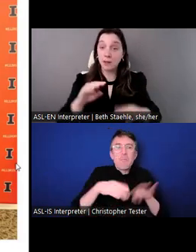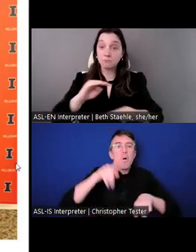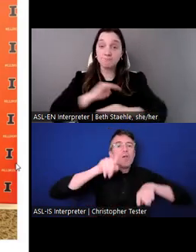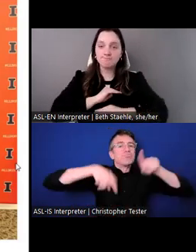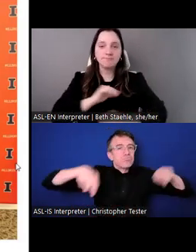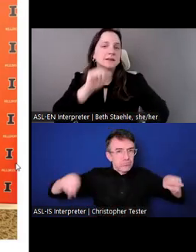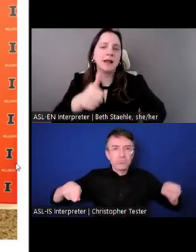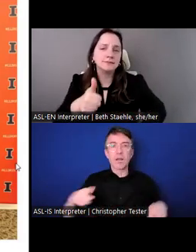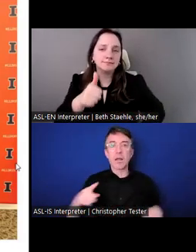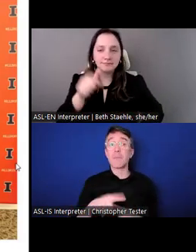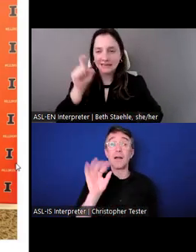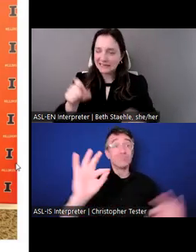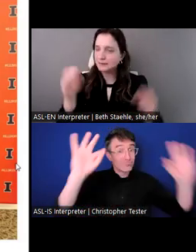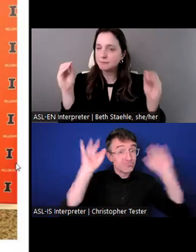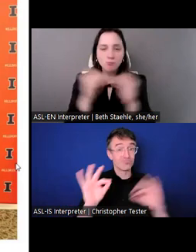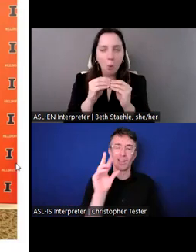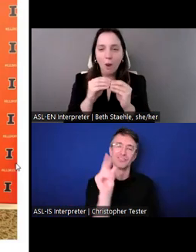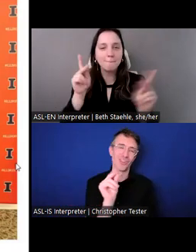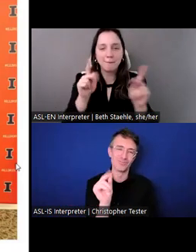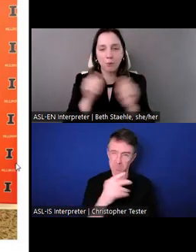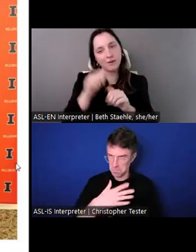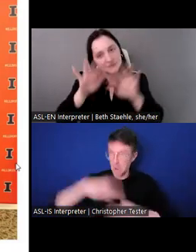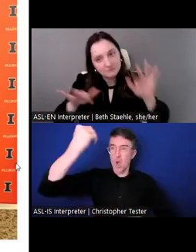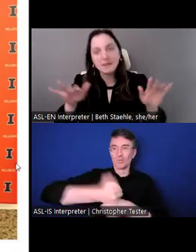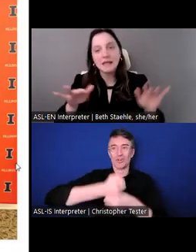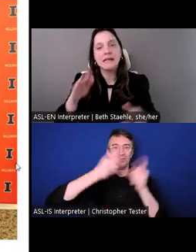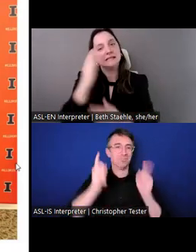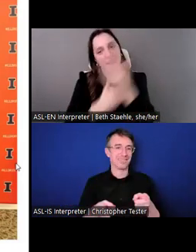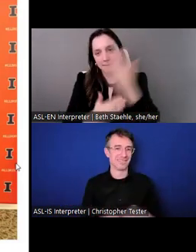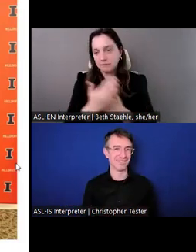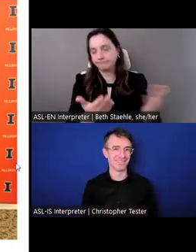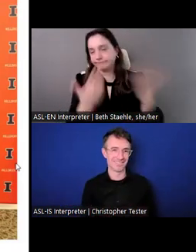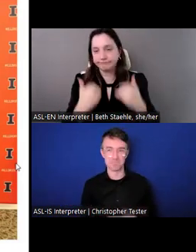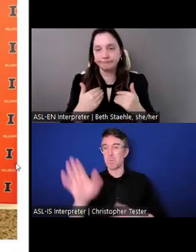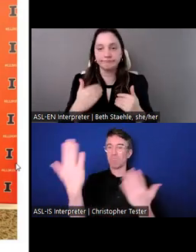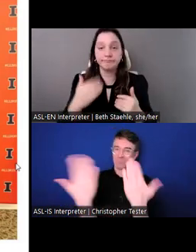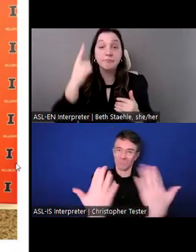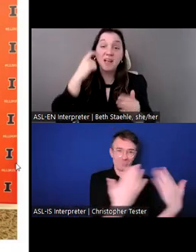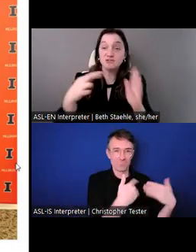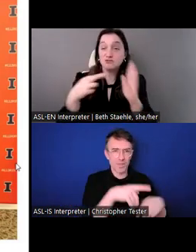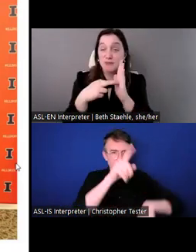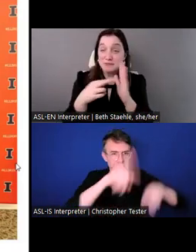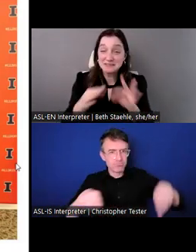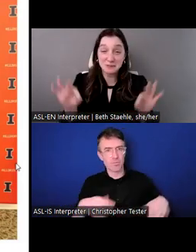because representation matters. And I think of conversations at conferences that wouldn't have happened if Susan hadn't